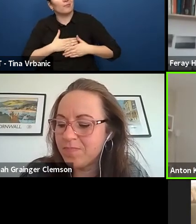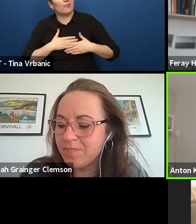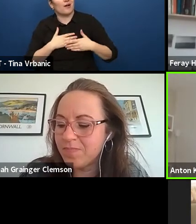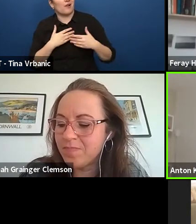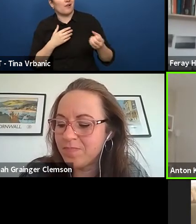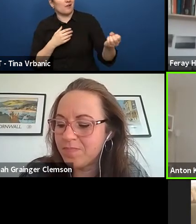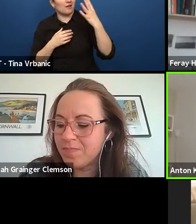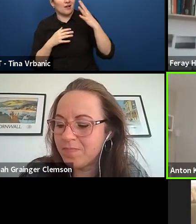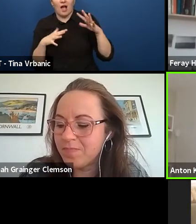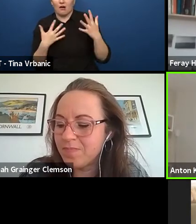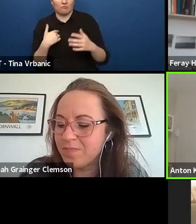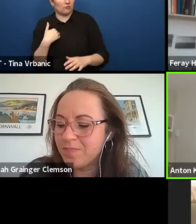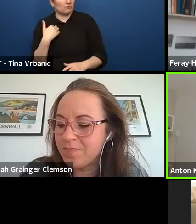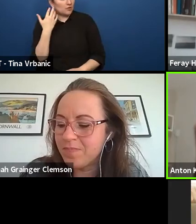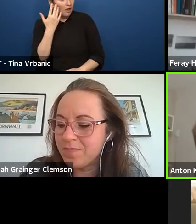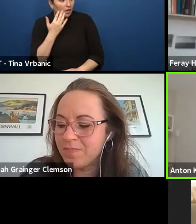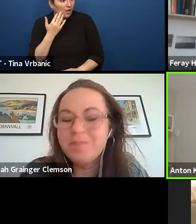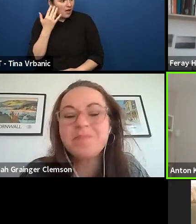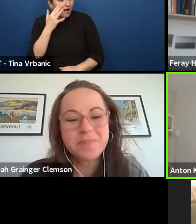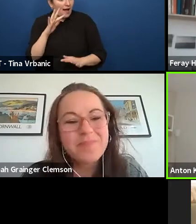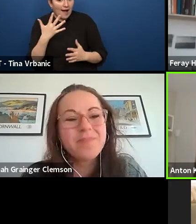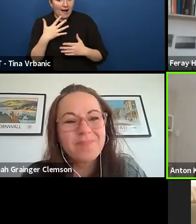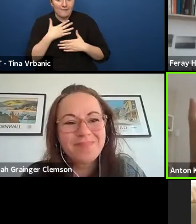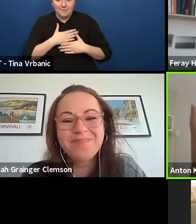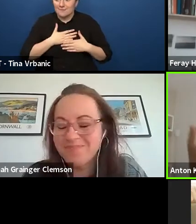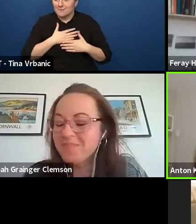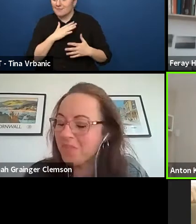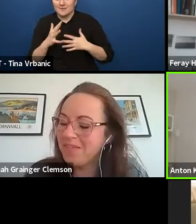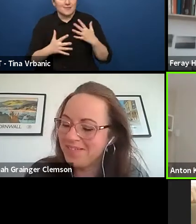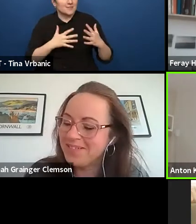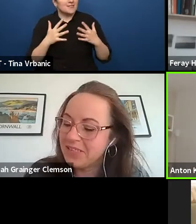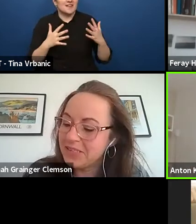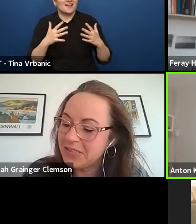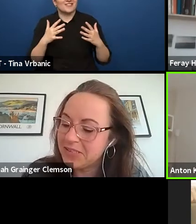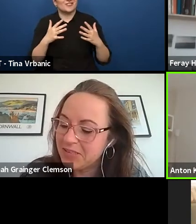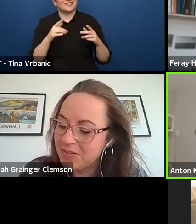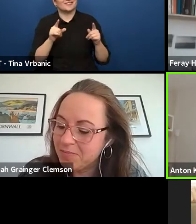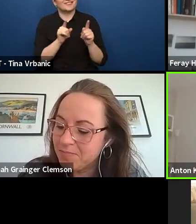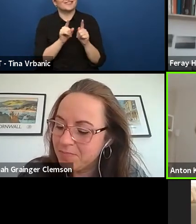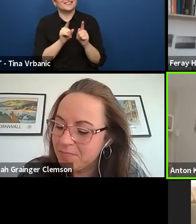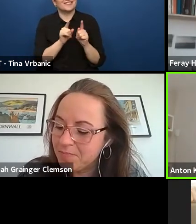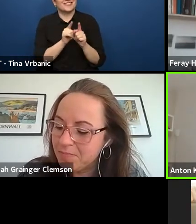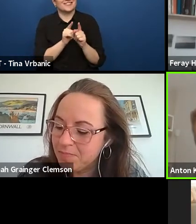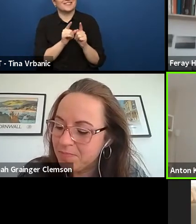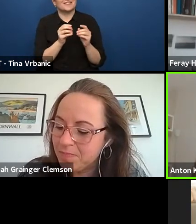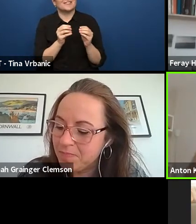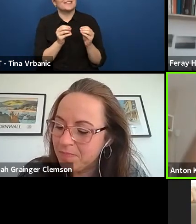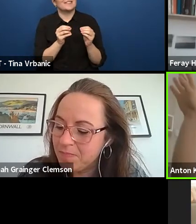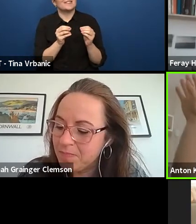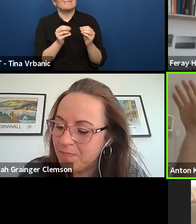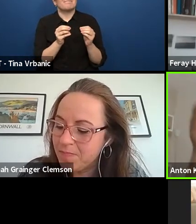You always have to try to push them a little bit to get this point where you can start the discussion.